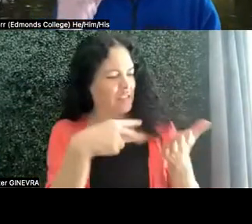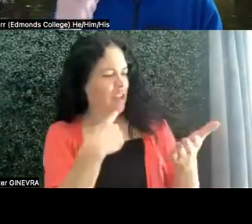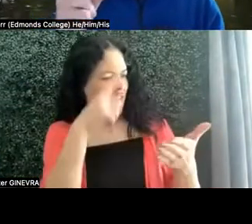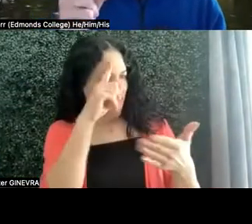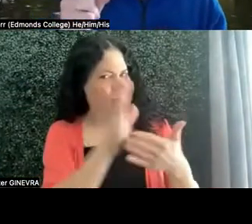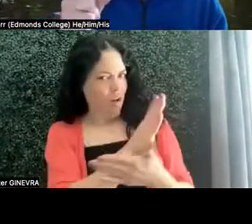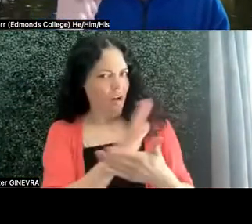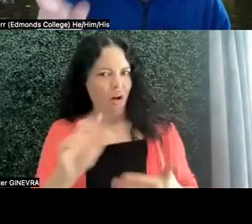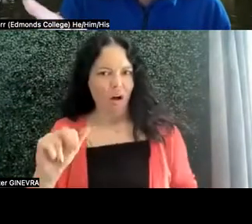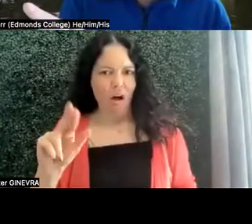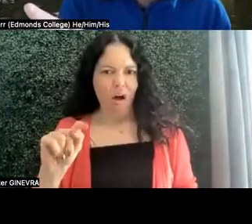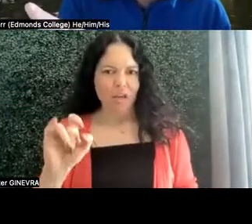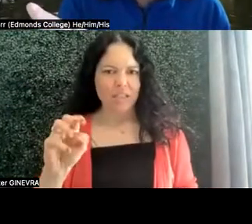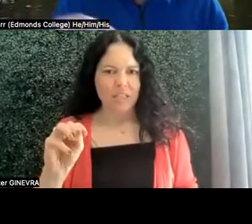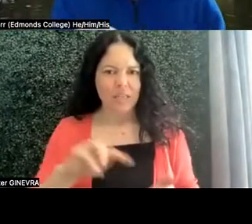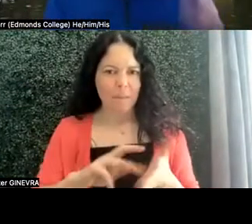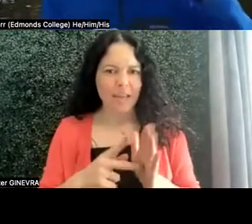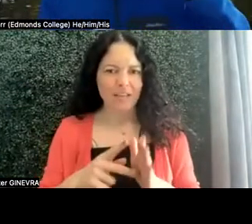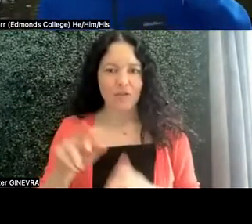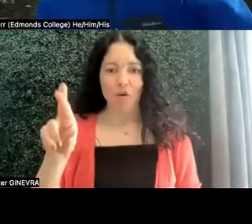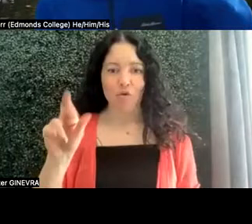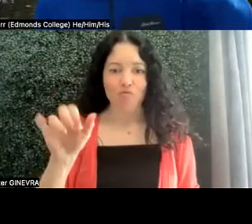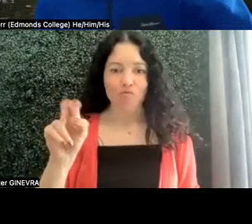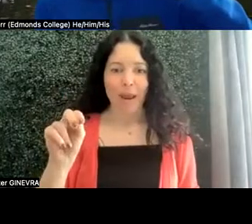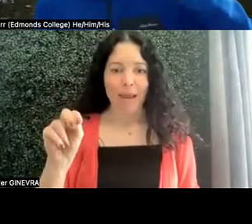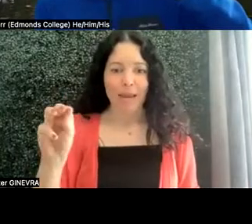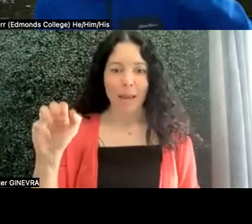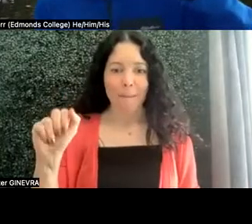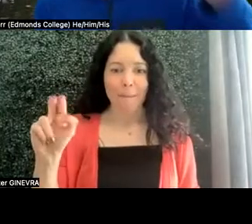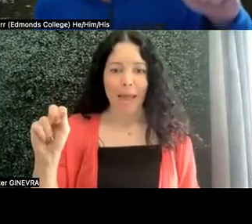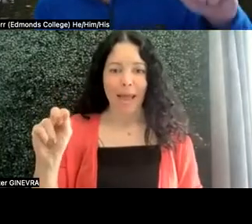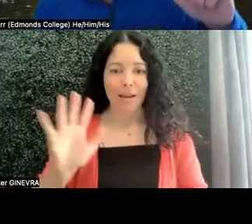Autism means Rain Man, or autism means the savant